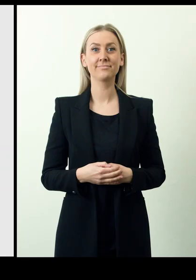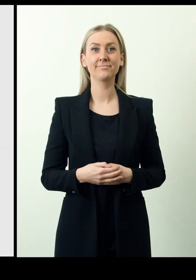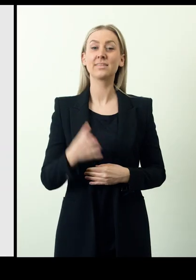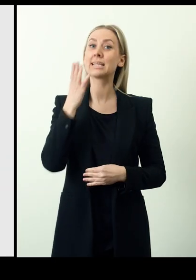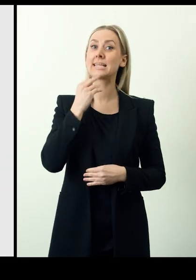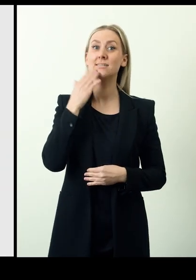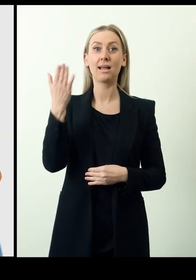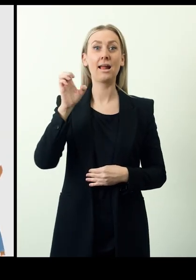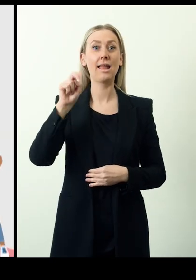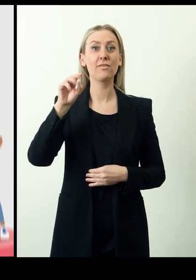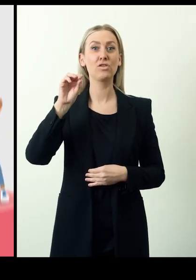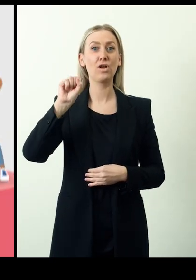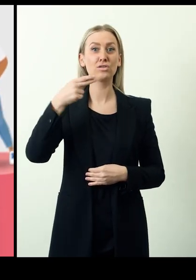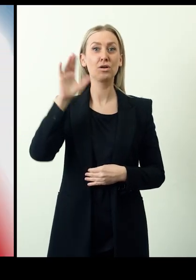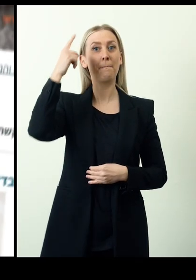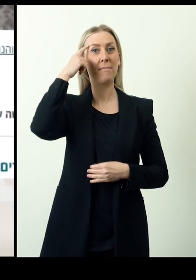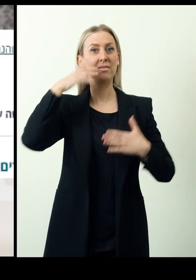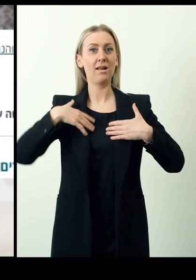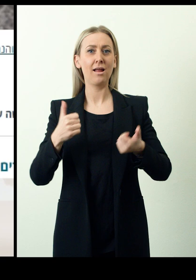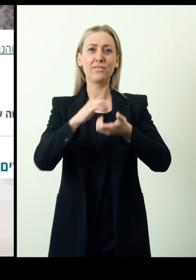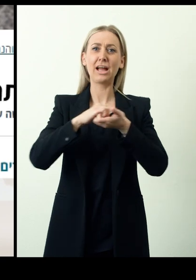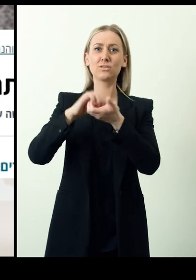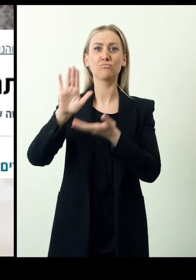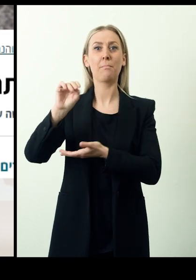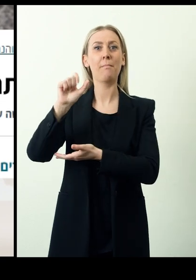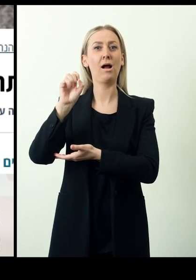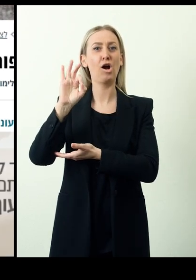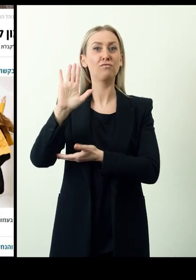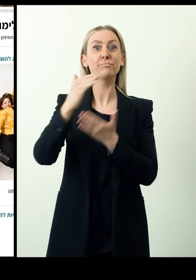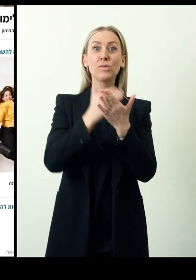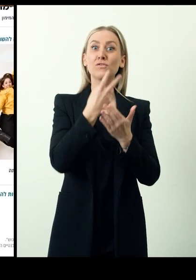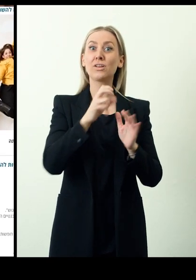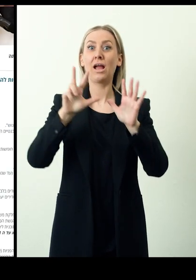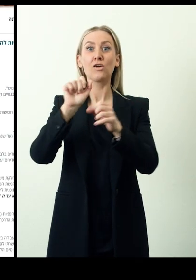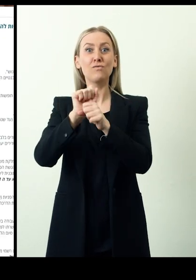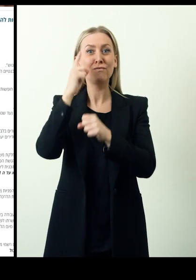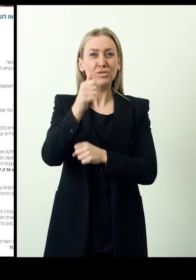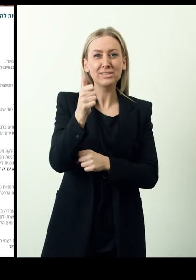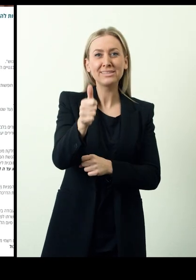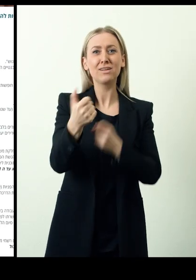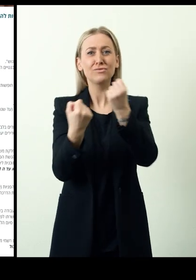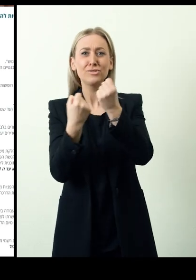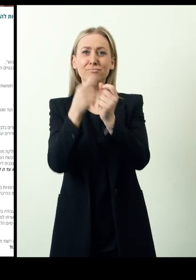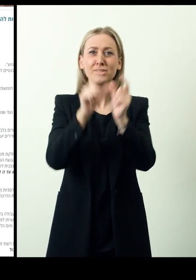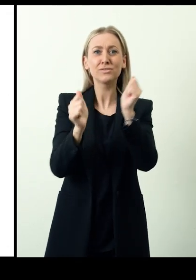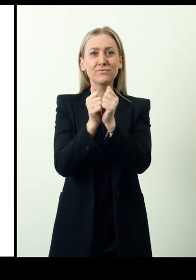Enosh, the Israeli Mental Health Association launched the MAOF Entrepreneurship Program in 2008 to support the self-employment